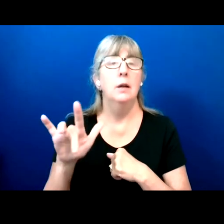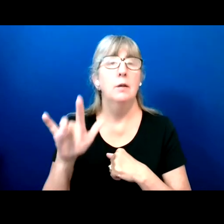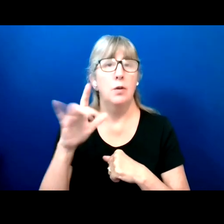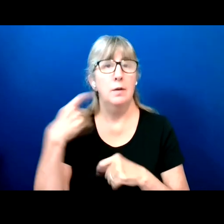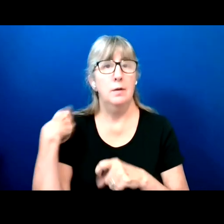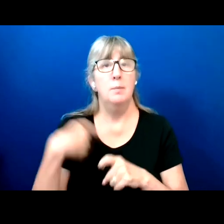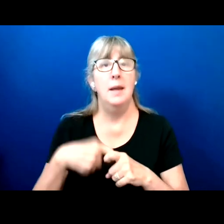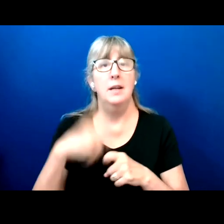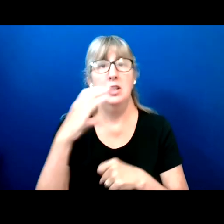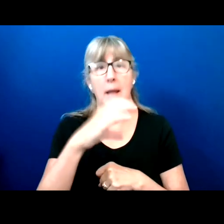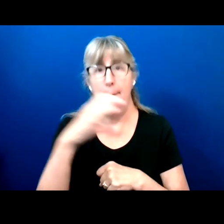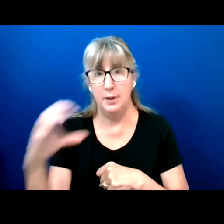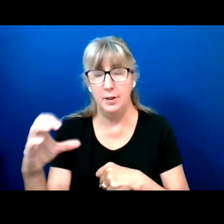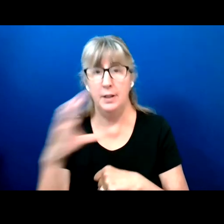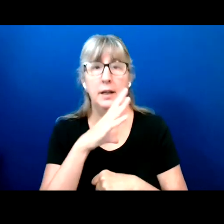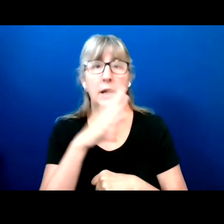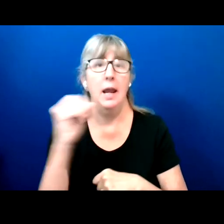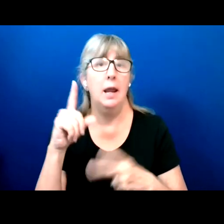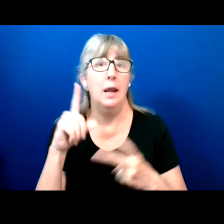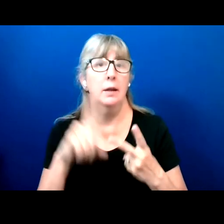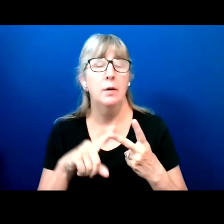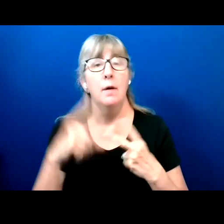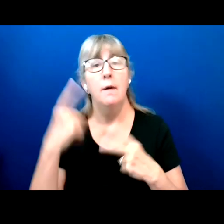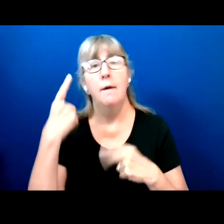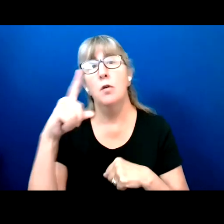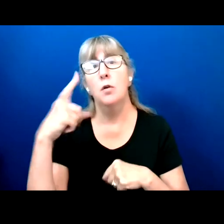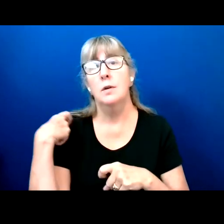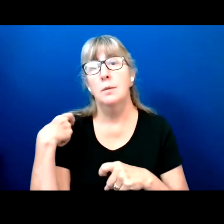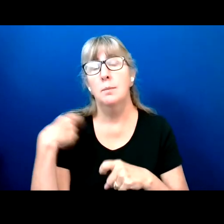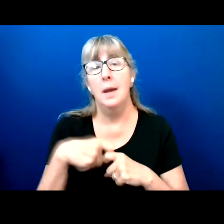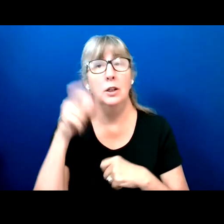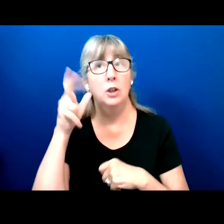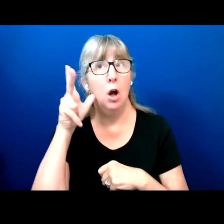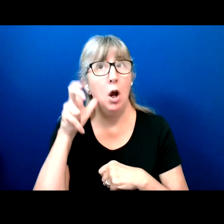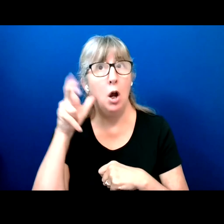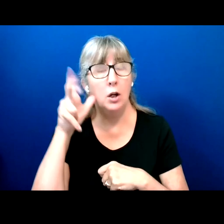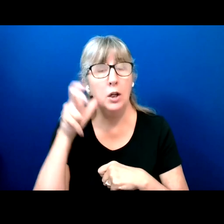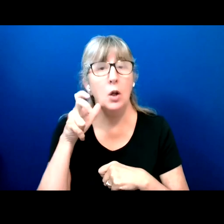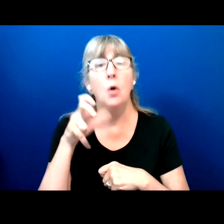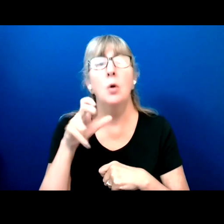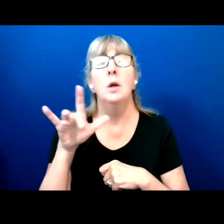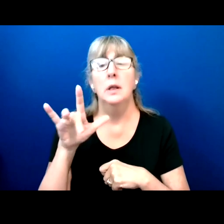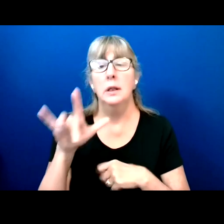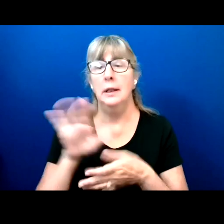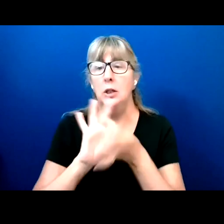And then to access the Spanish audio, select interpretation at the bottom of your screen